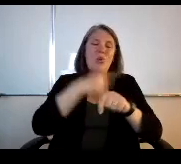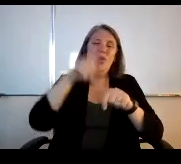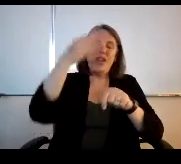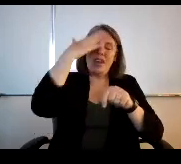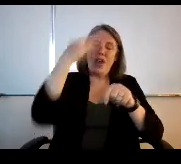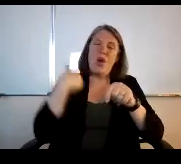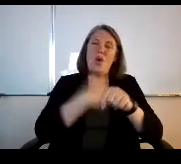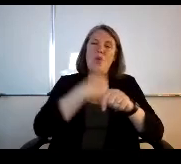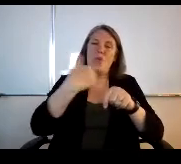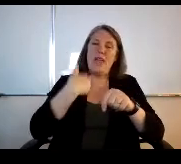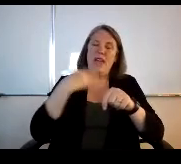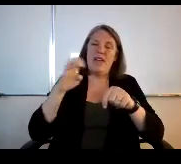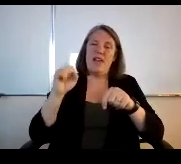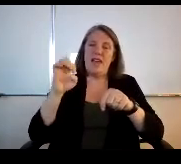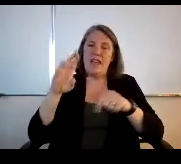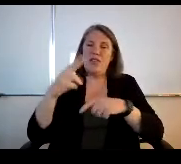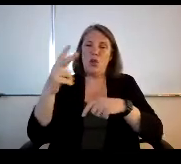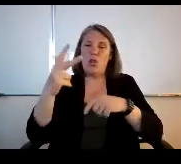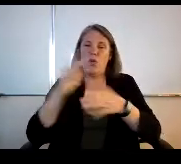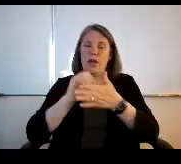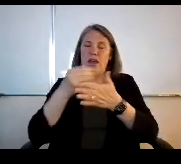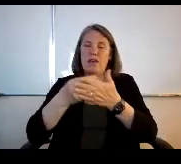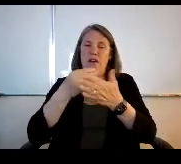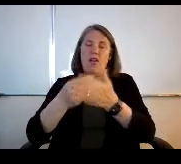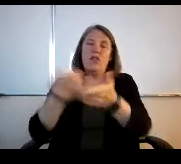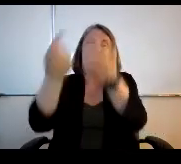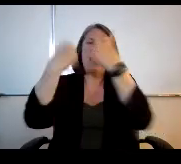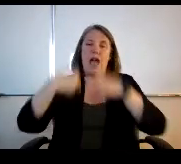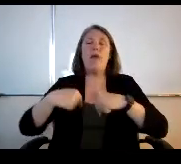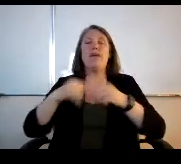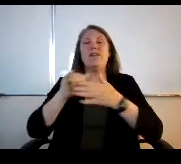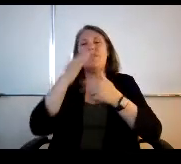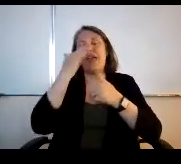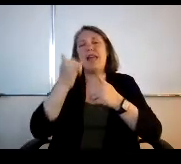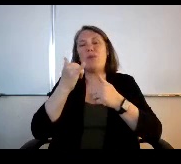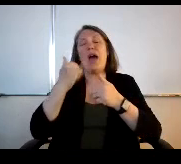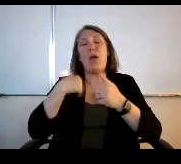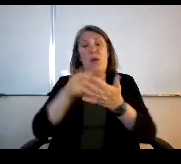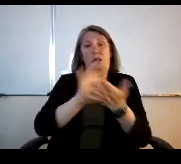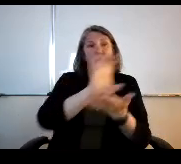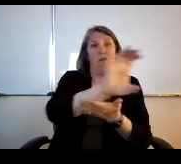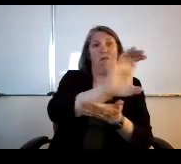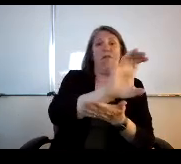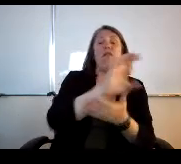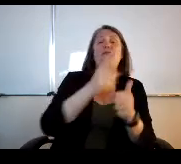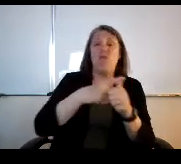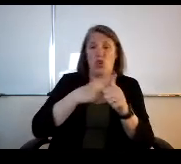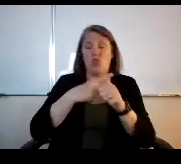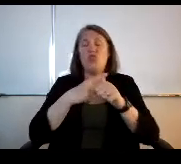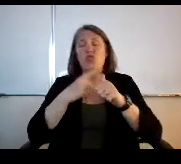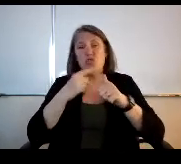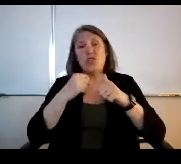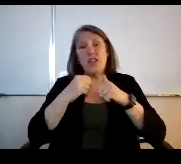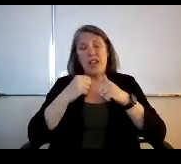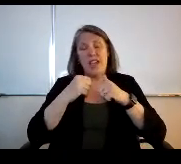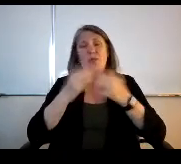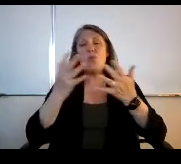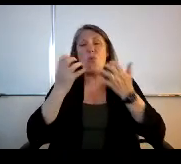some X or 3S or $3 coming as well, so that's why we front loaded it and wanted to have, you know, quite often,